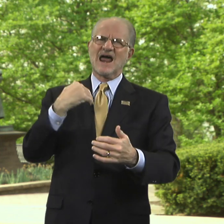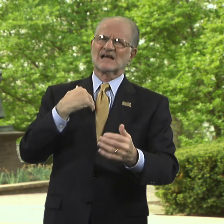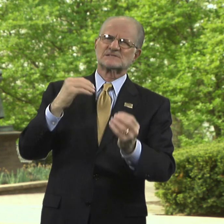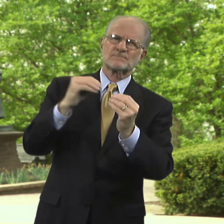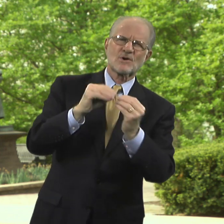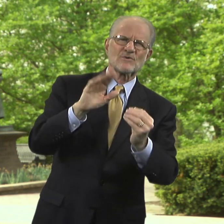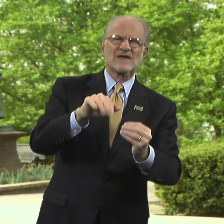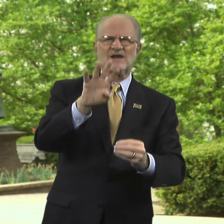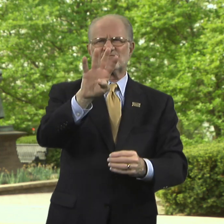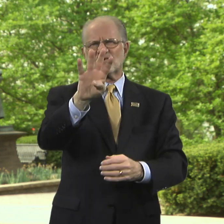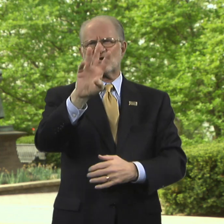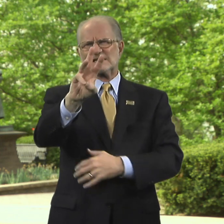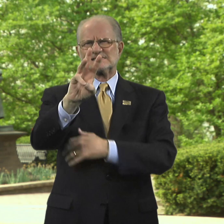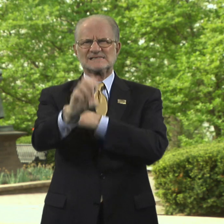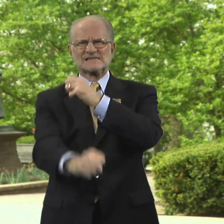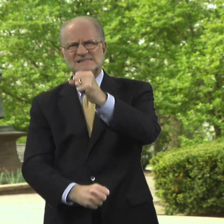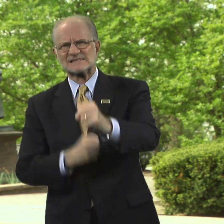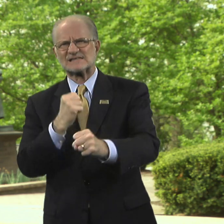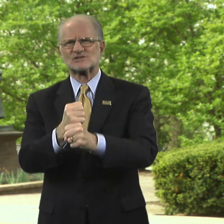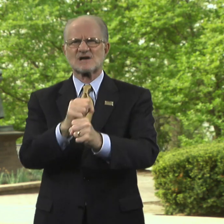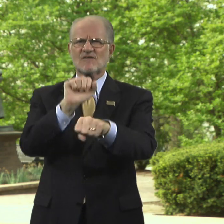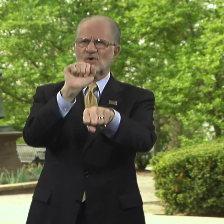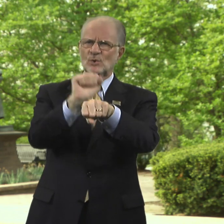He has more than 46 years of work experience